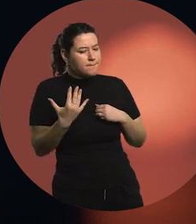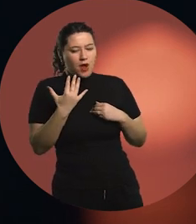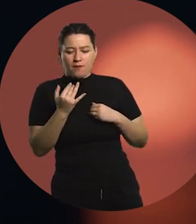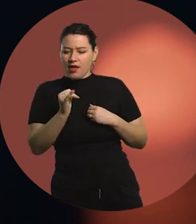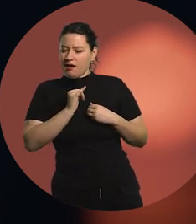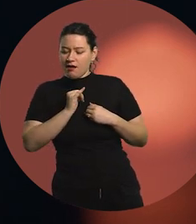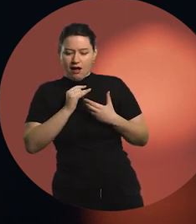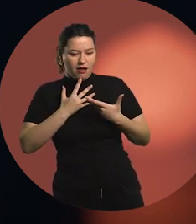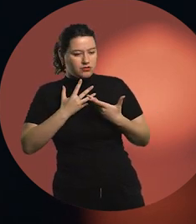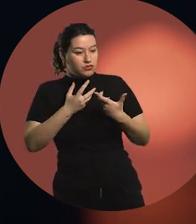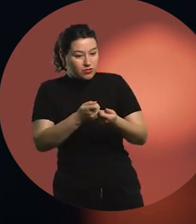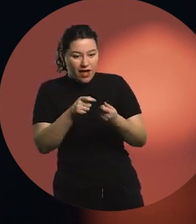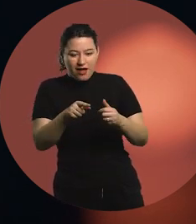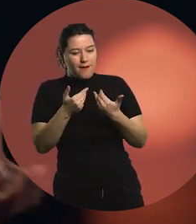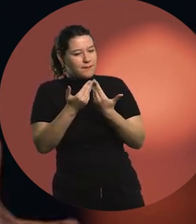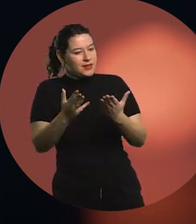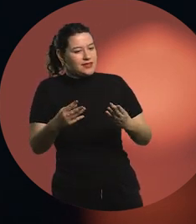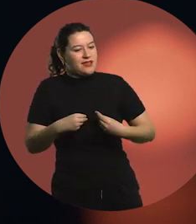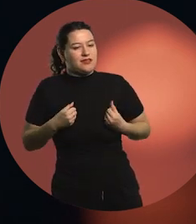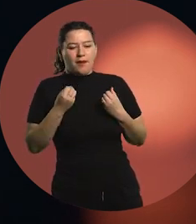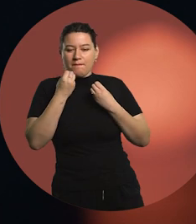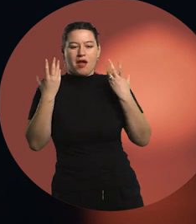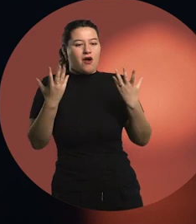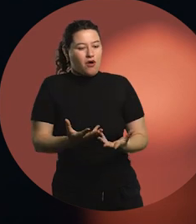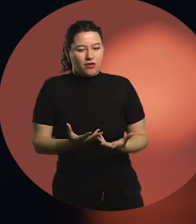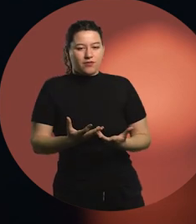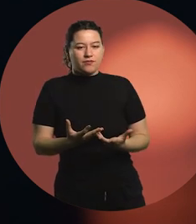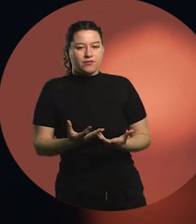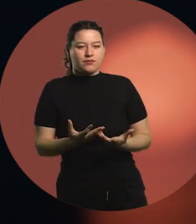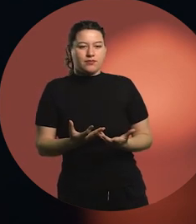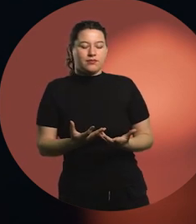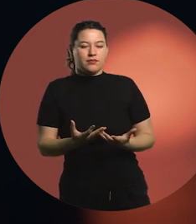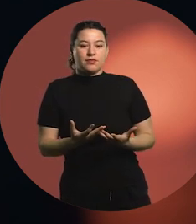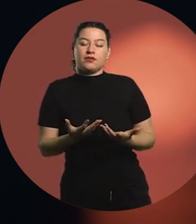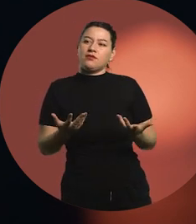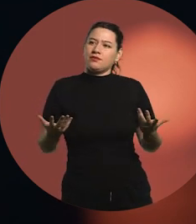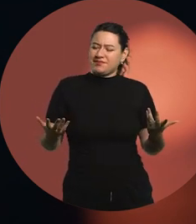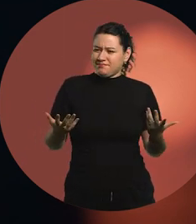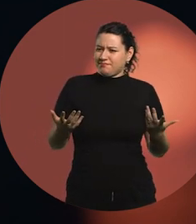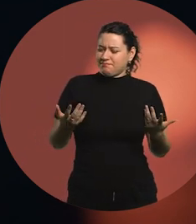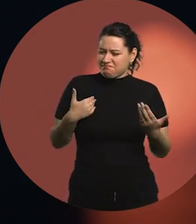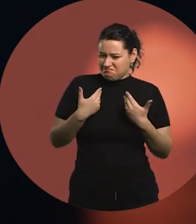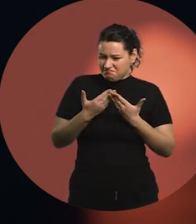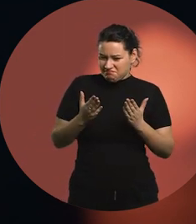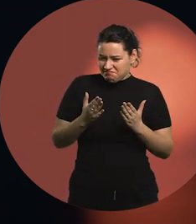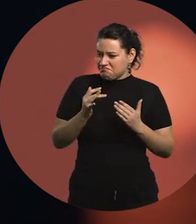you'll feel better about it". So I started working on acceptance.